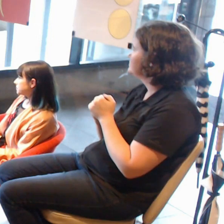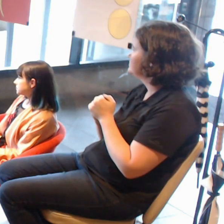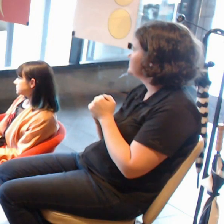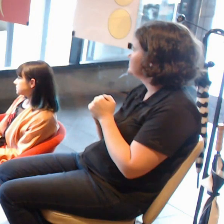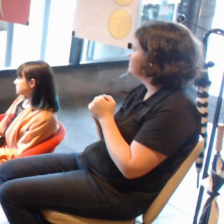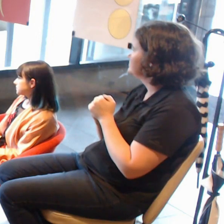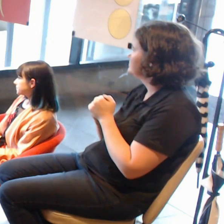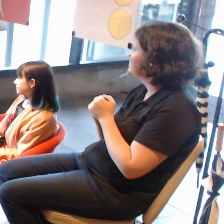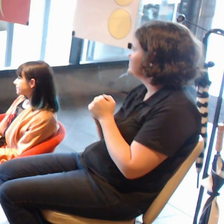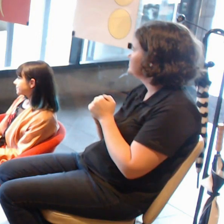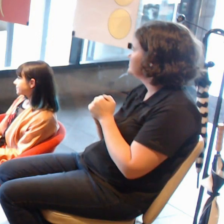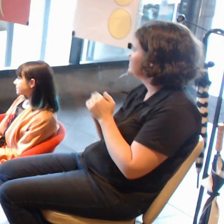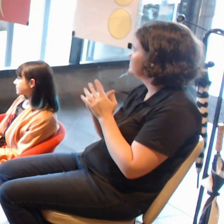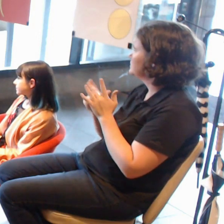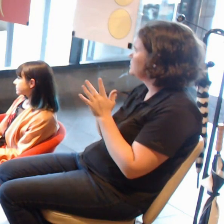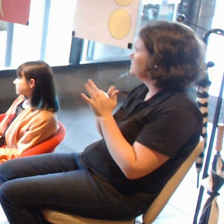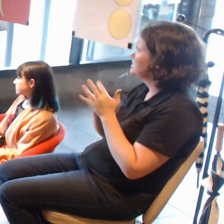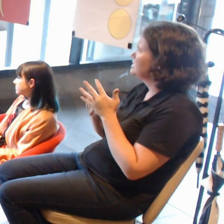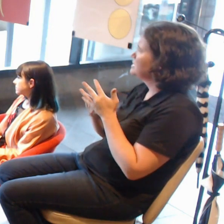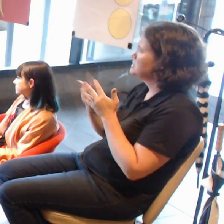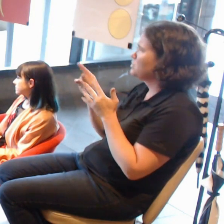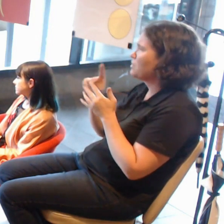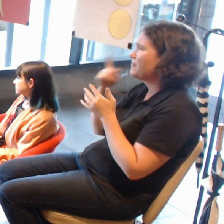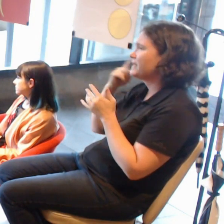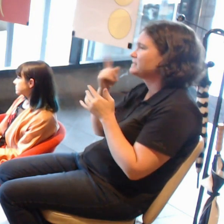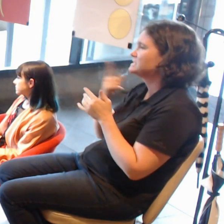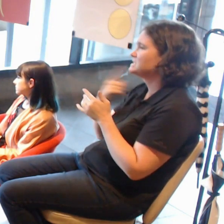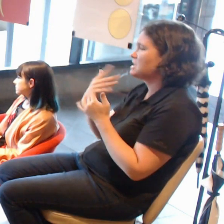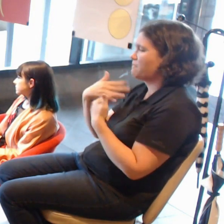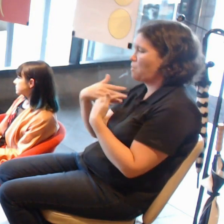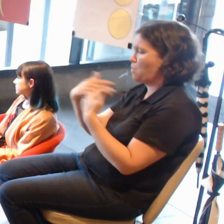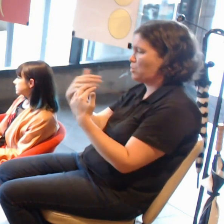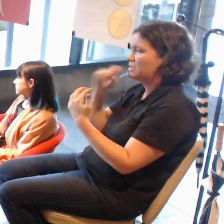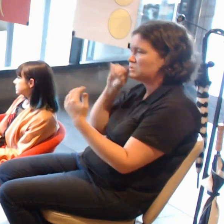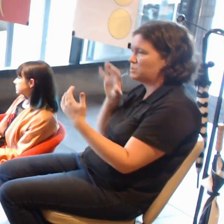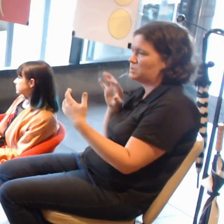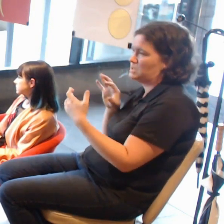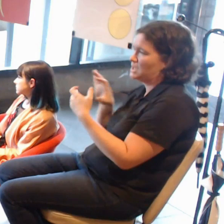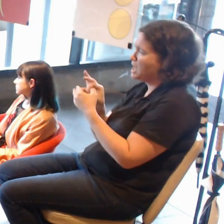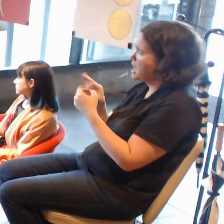and the type of audiences that engaged with your work compared to what you made previously?